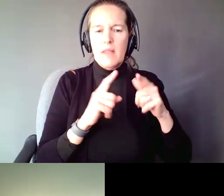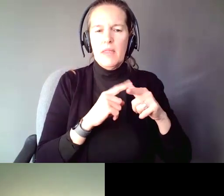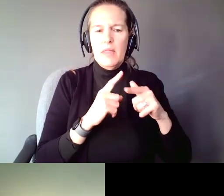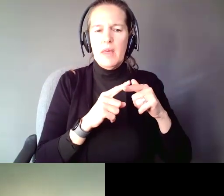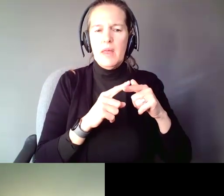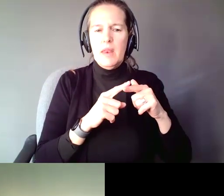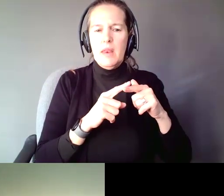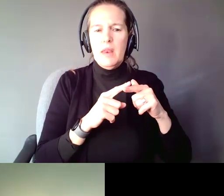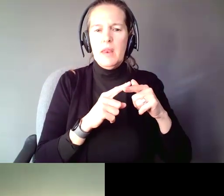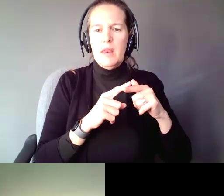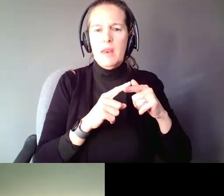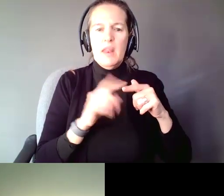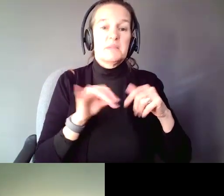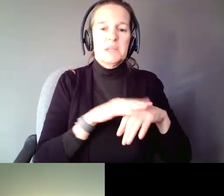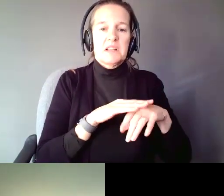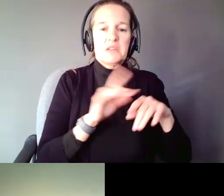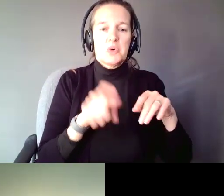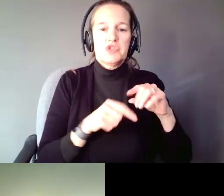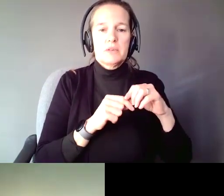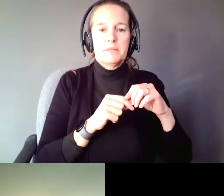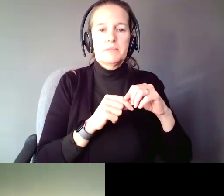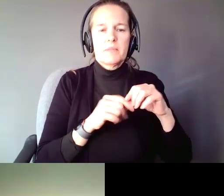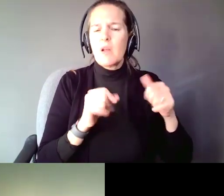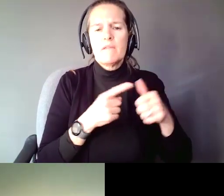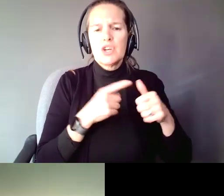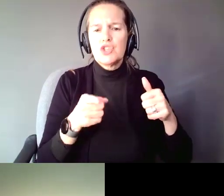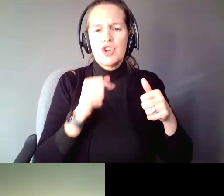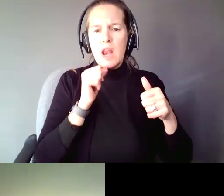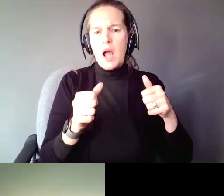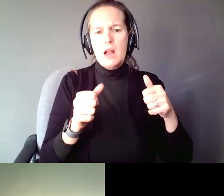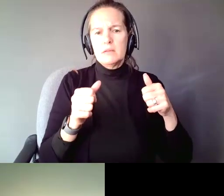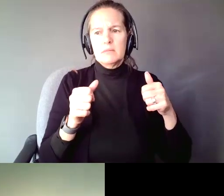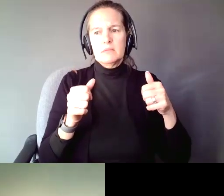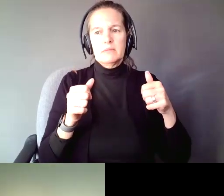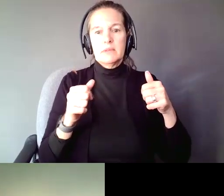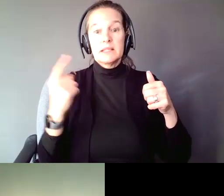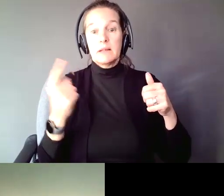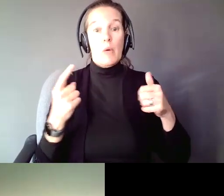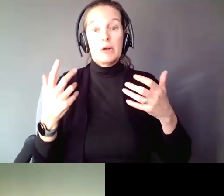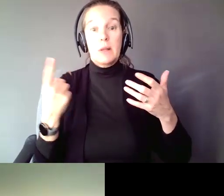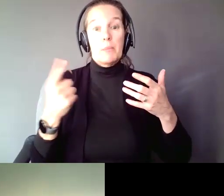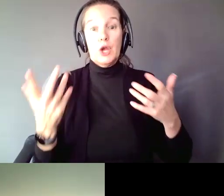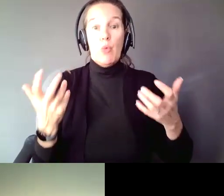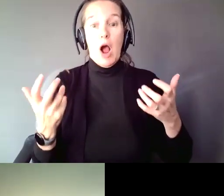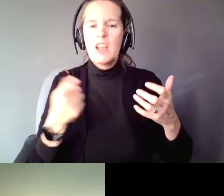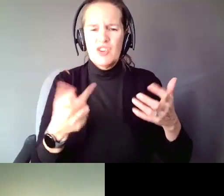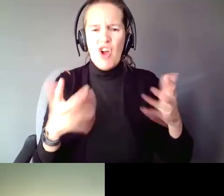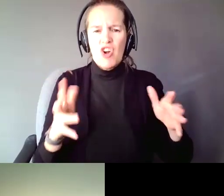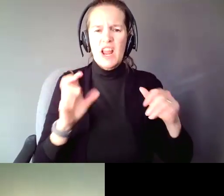that is basically the question. >> JOHNATHAN MARTINIS: First, you are not a wannabe, are already an entrepreneur. Anybody that makes the decision they want to do this, is this.